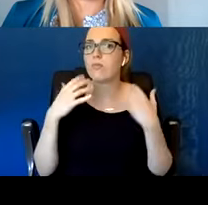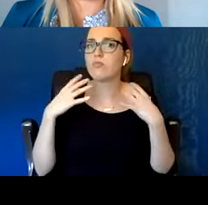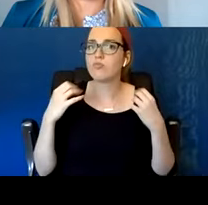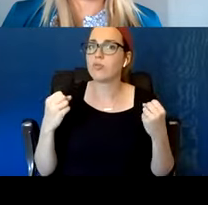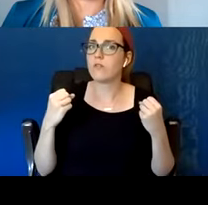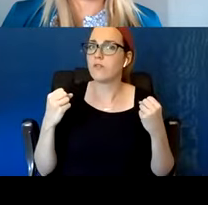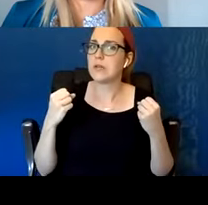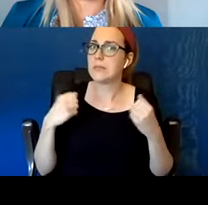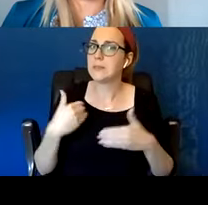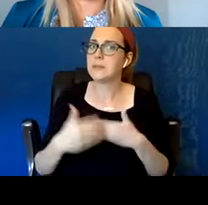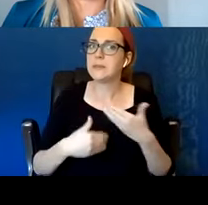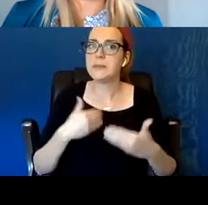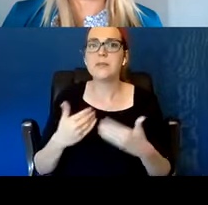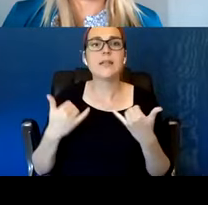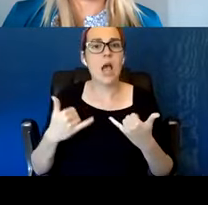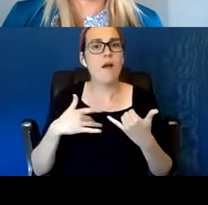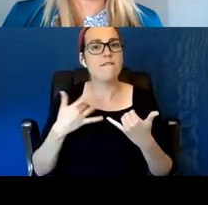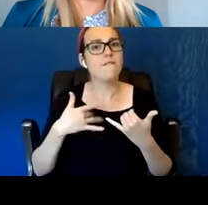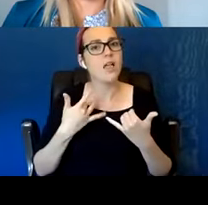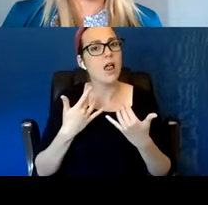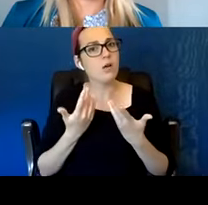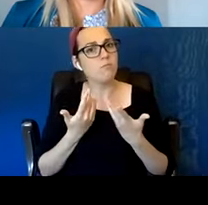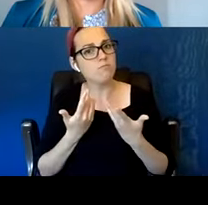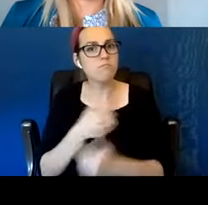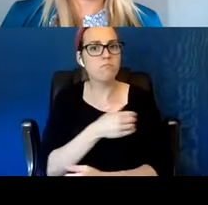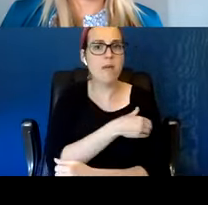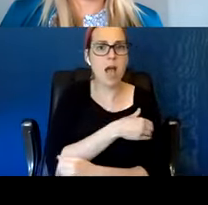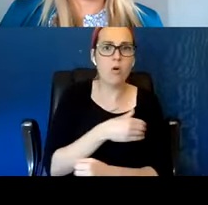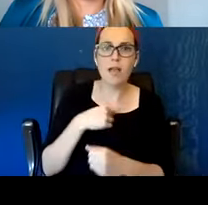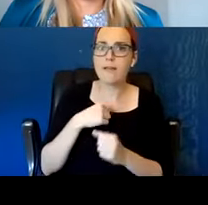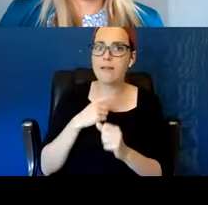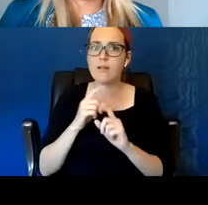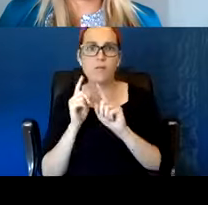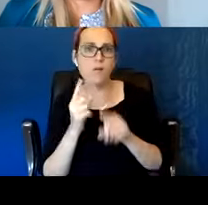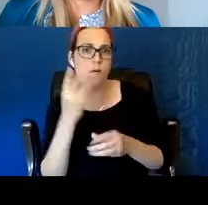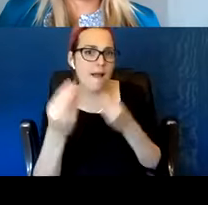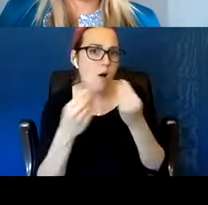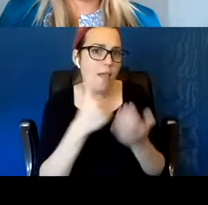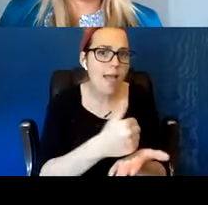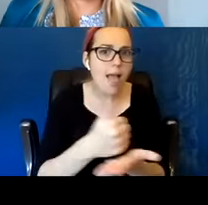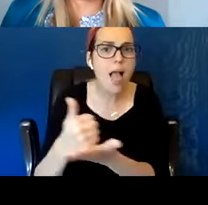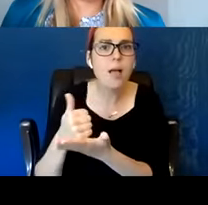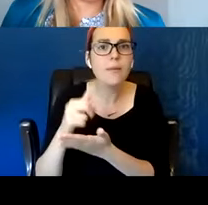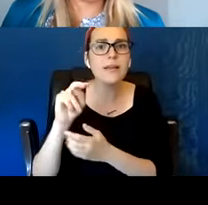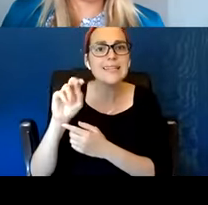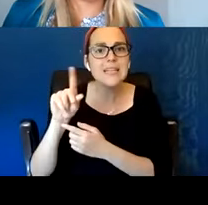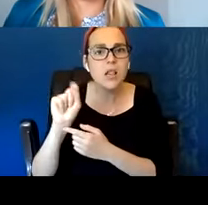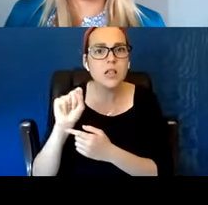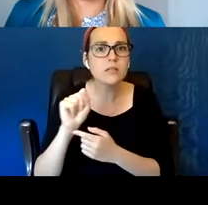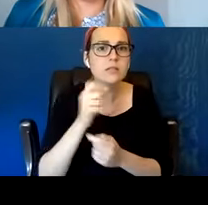take the needles out and that is good. Seeing all my neighborhoods being cleaned